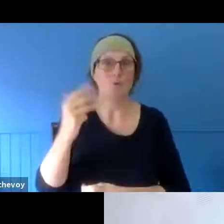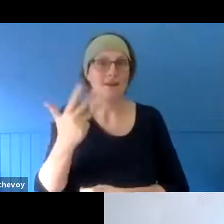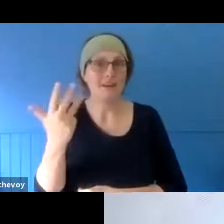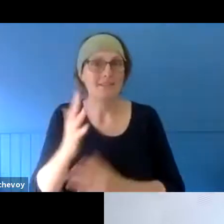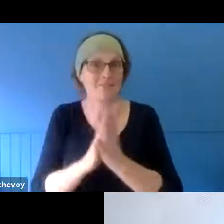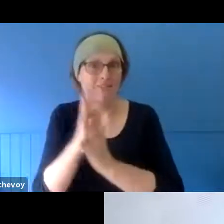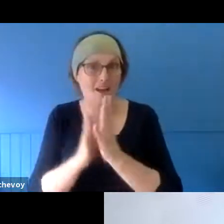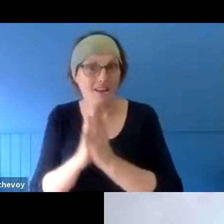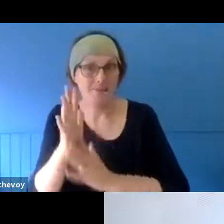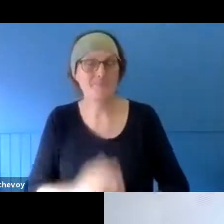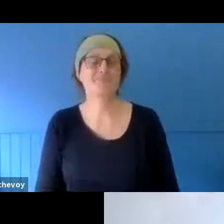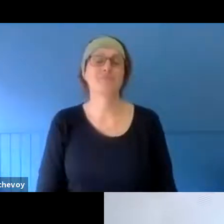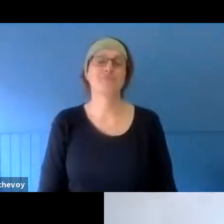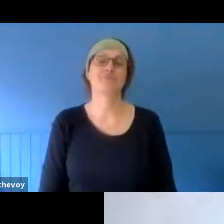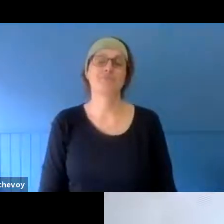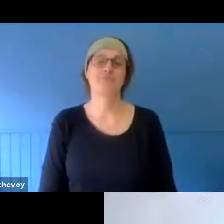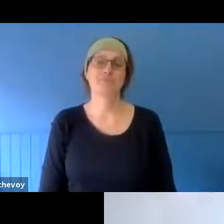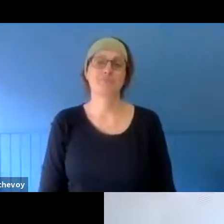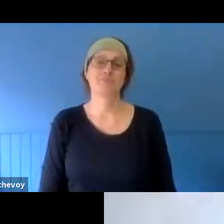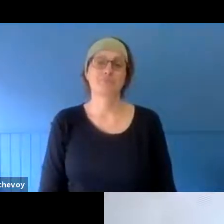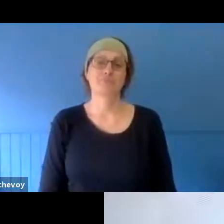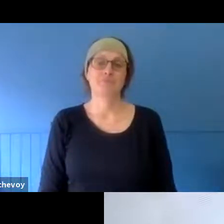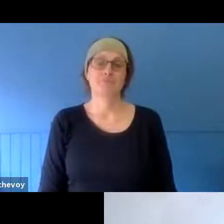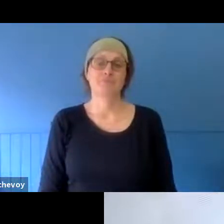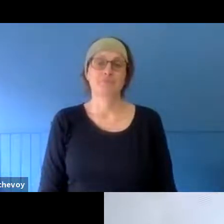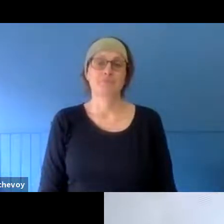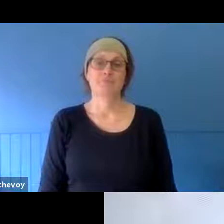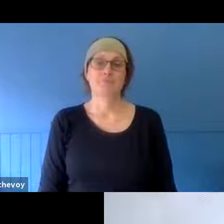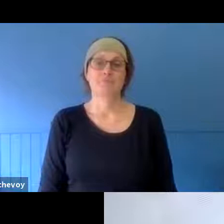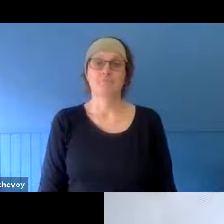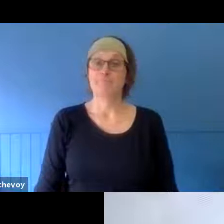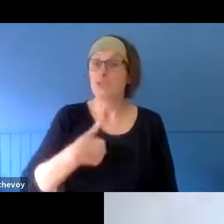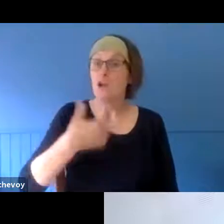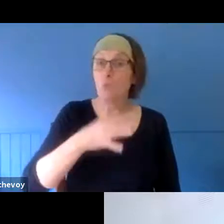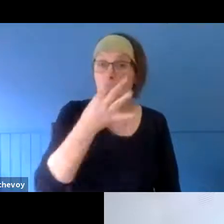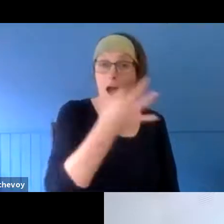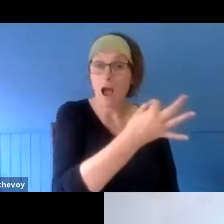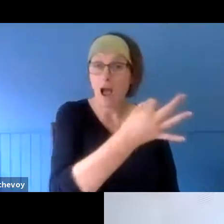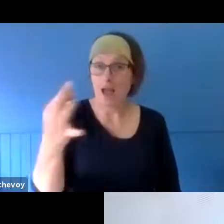start with asking our panellists very briefly a little bit about the